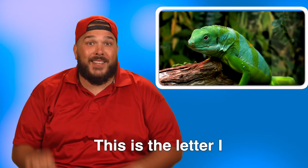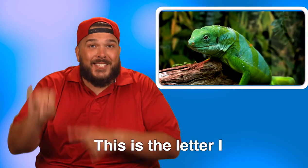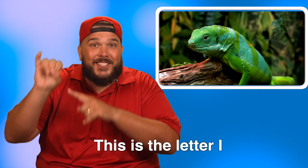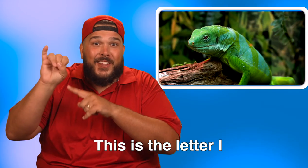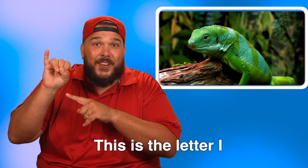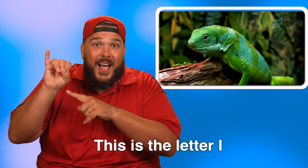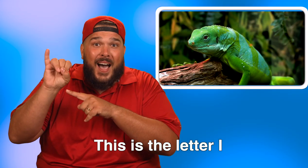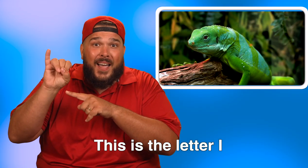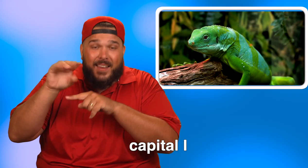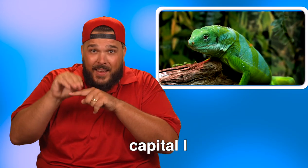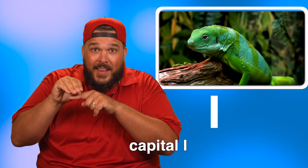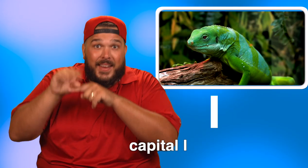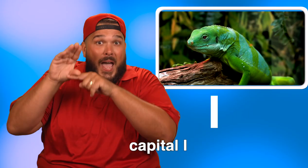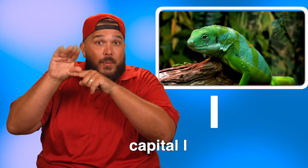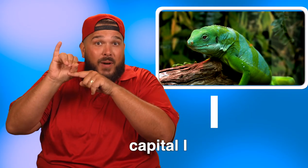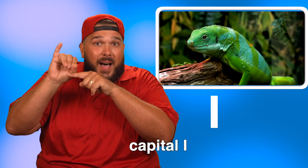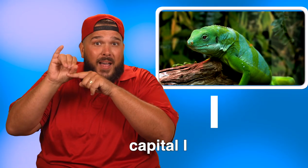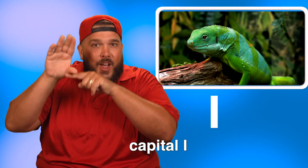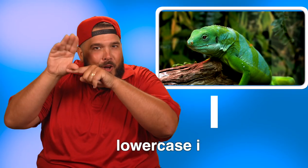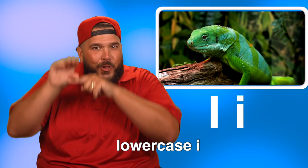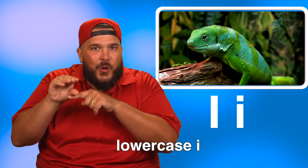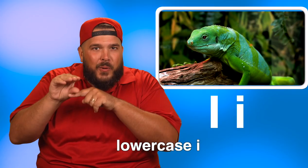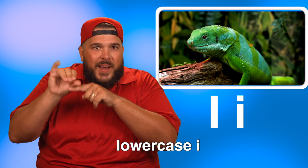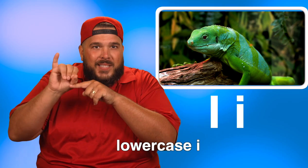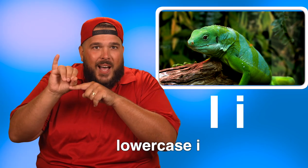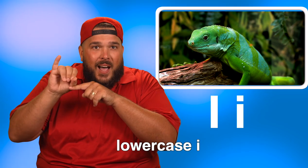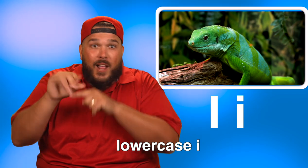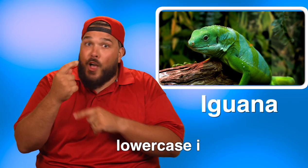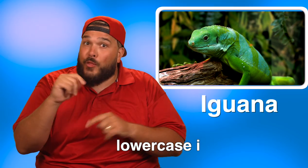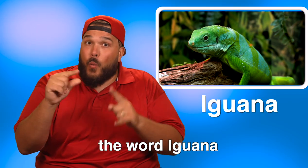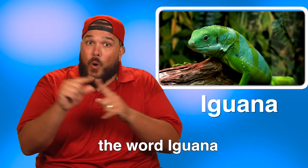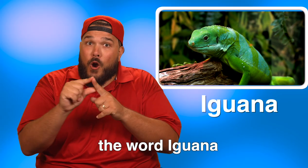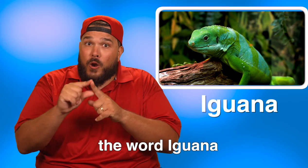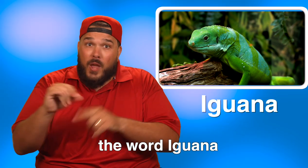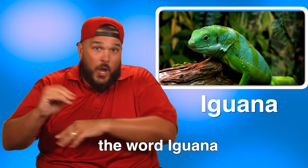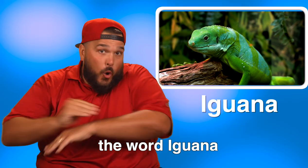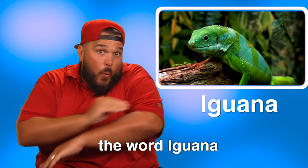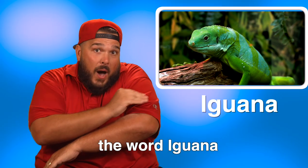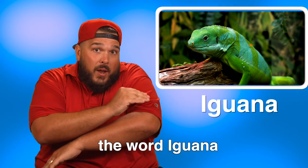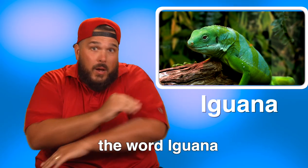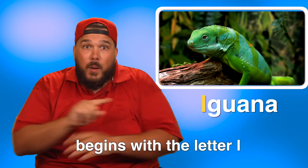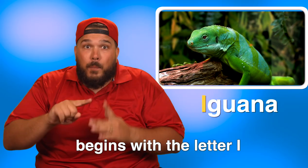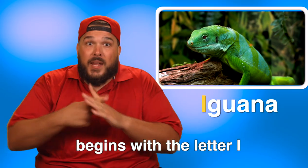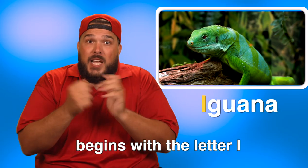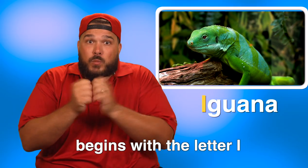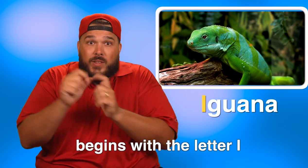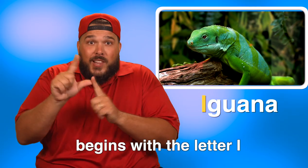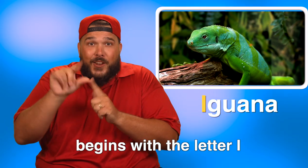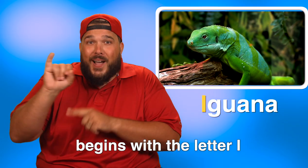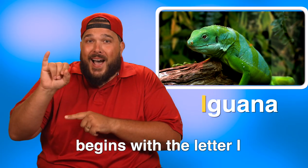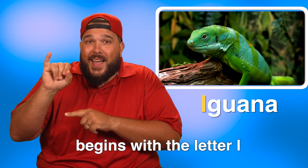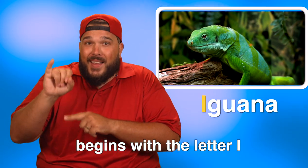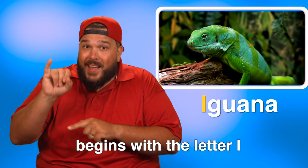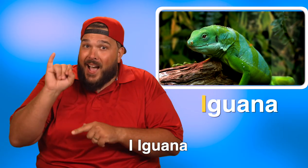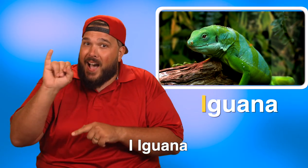This is the letter I. Capital I, lowercase i. The word iguana begins with the letter I.